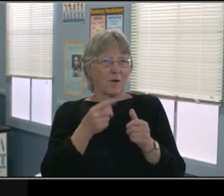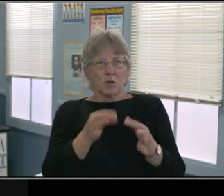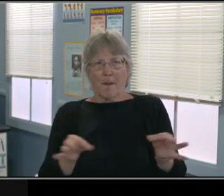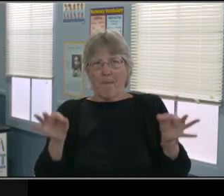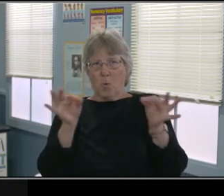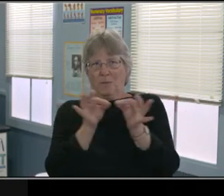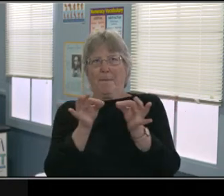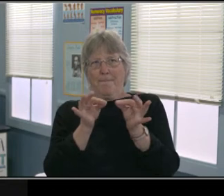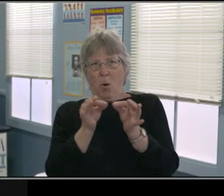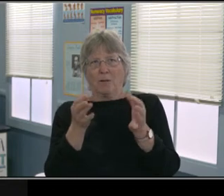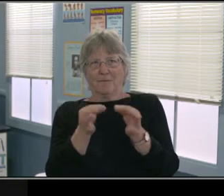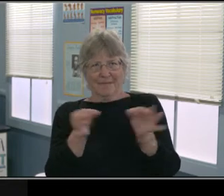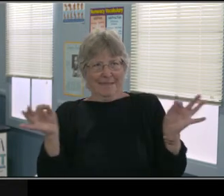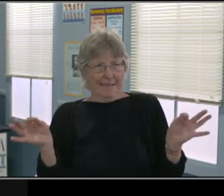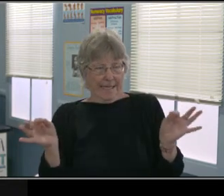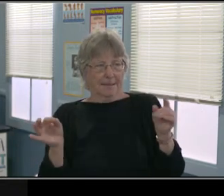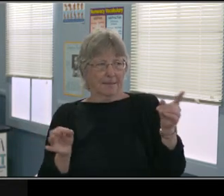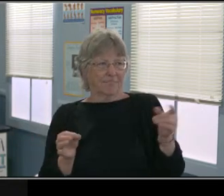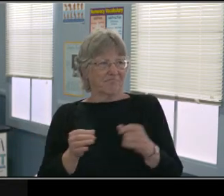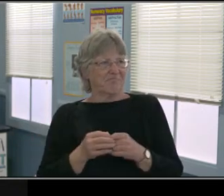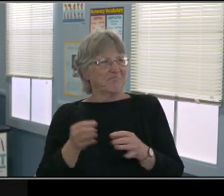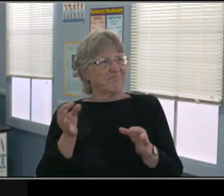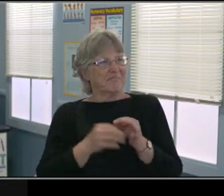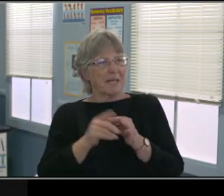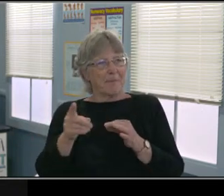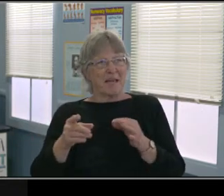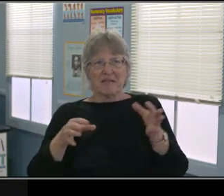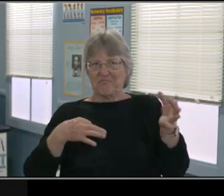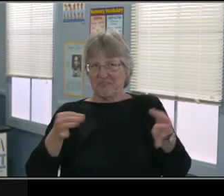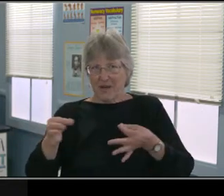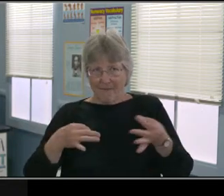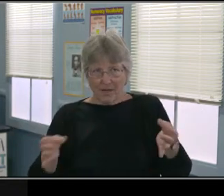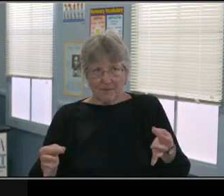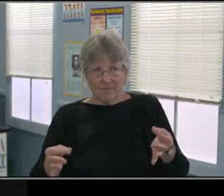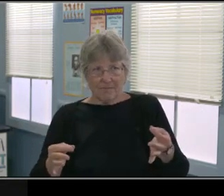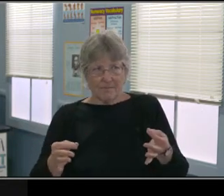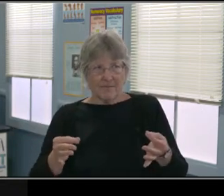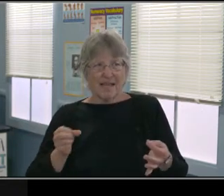So speech, AT, OT, physical therapy.